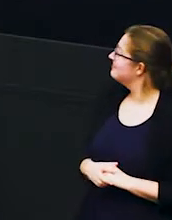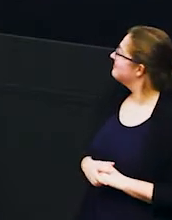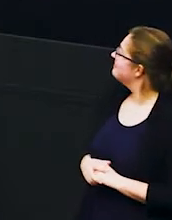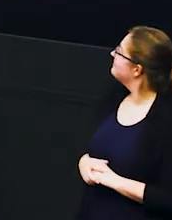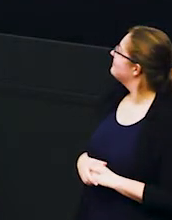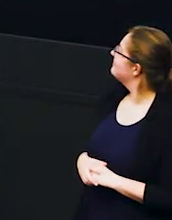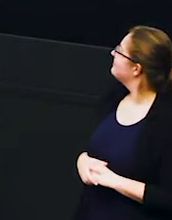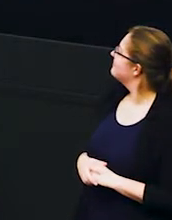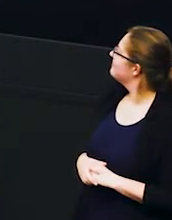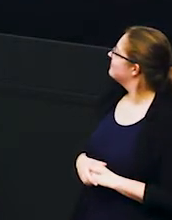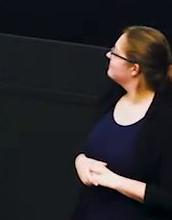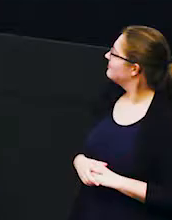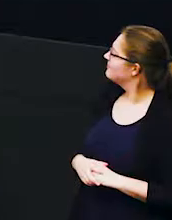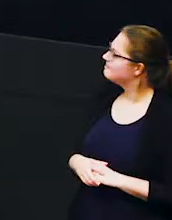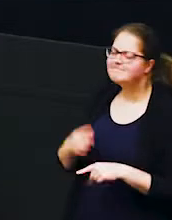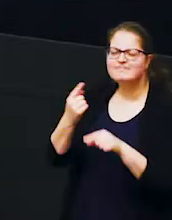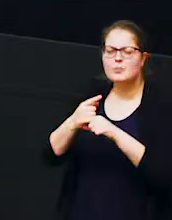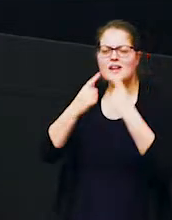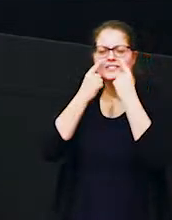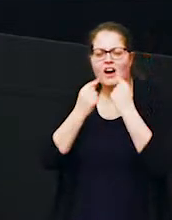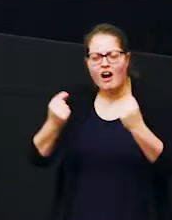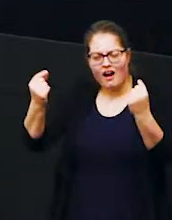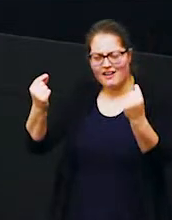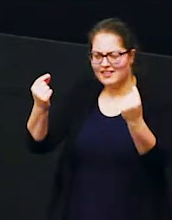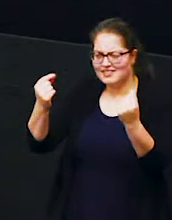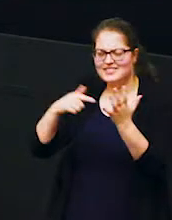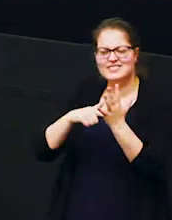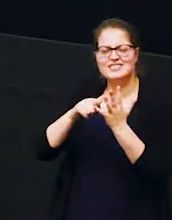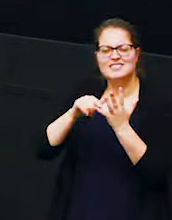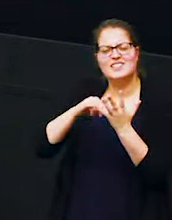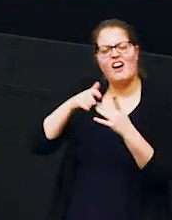now let's come back to tusks so there's also tusks are really another interesting factor